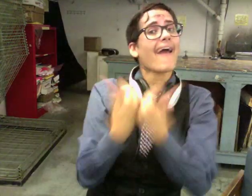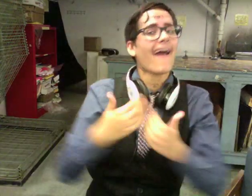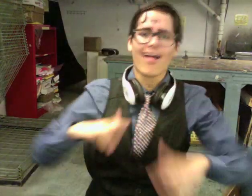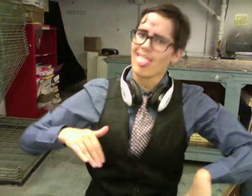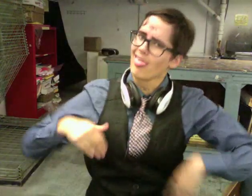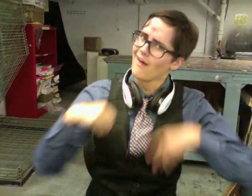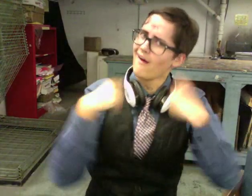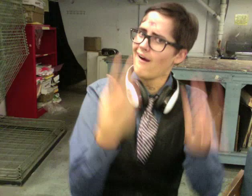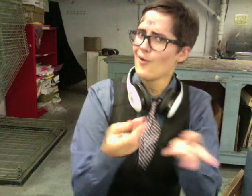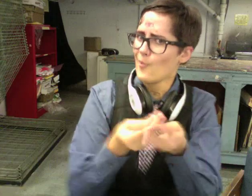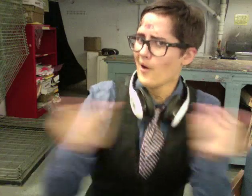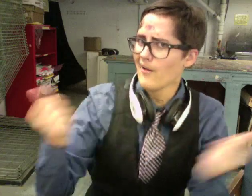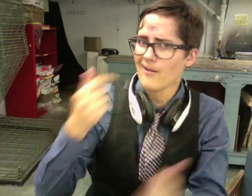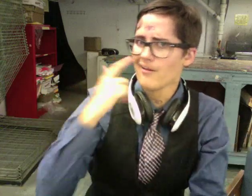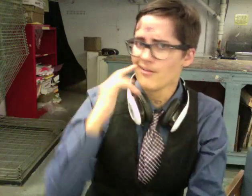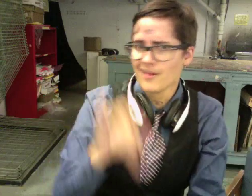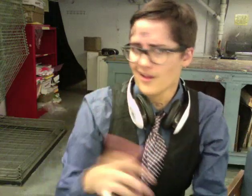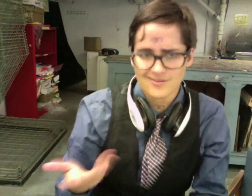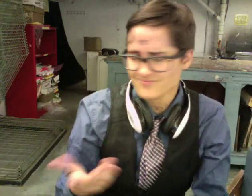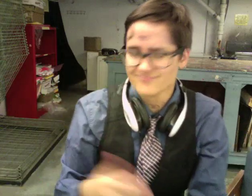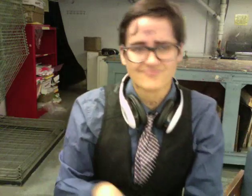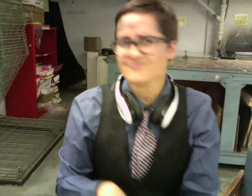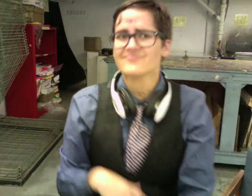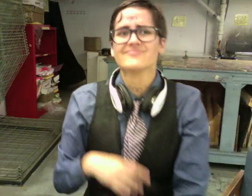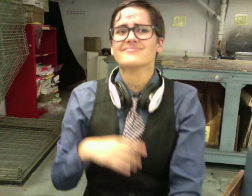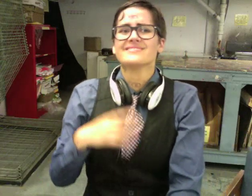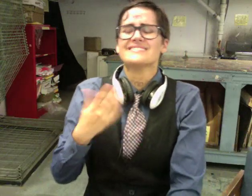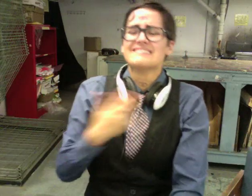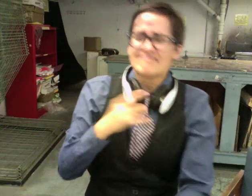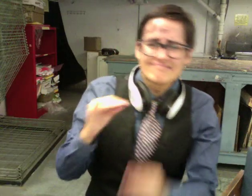And that is a definite drawback, I agree.